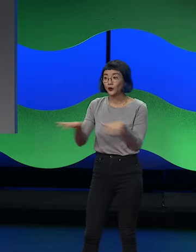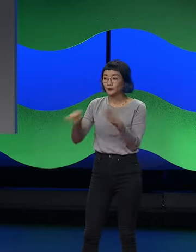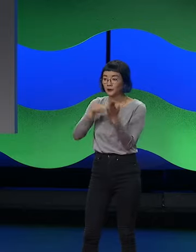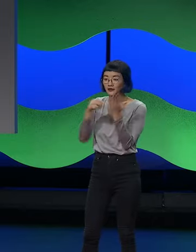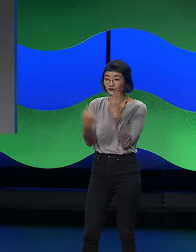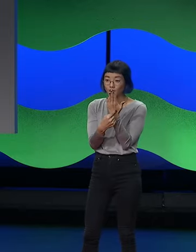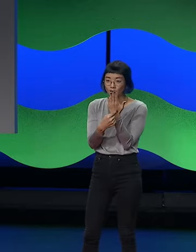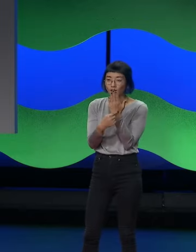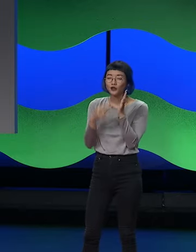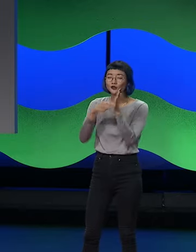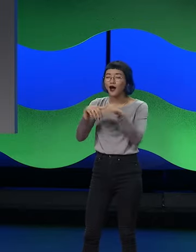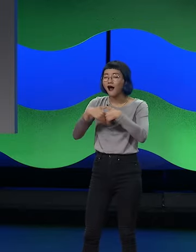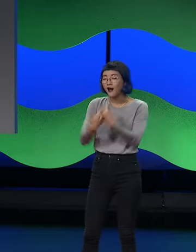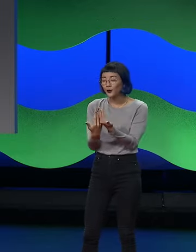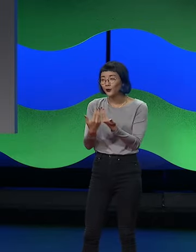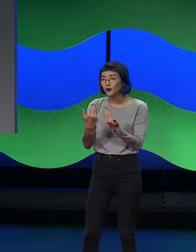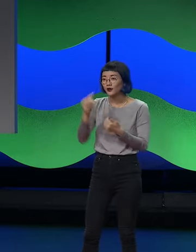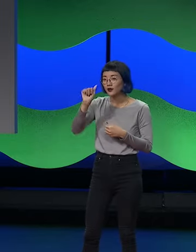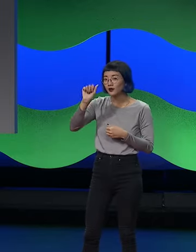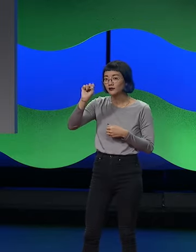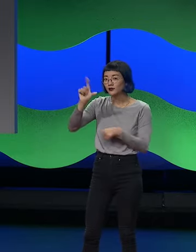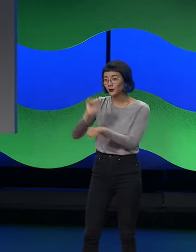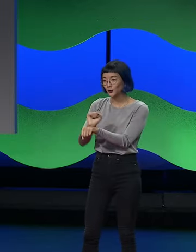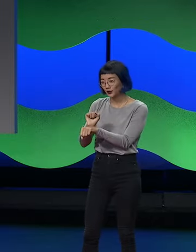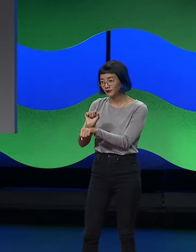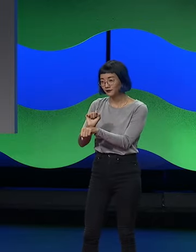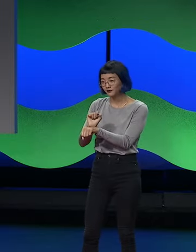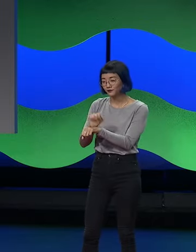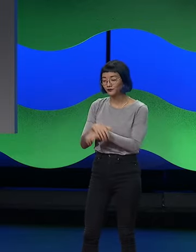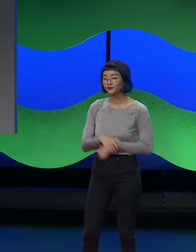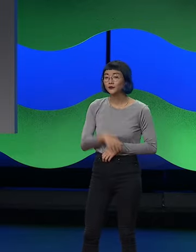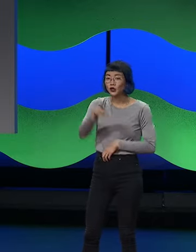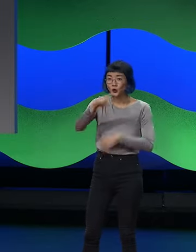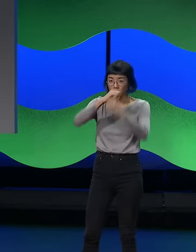I'd like to share with you a piano metaphor, to have you have a better understanding of how